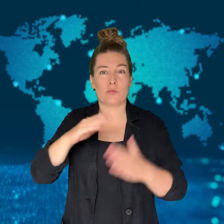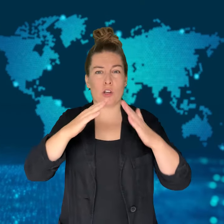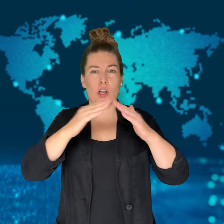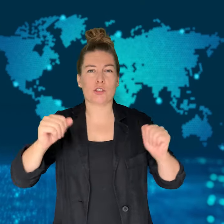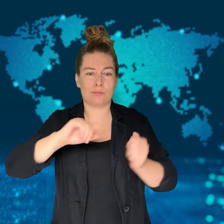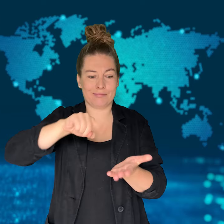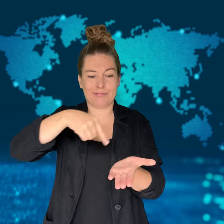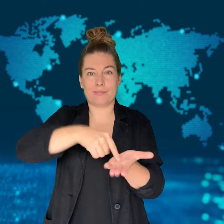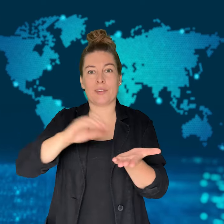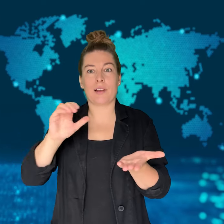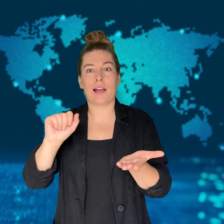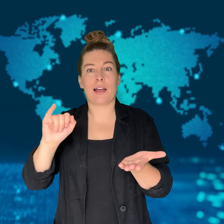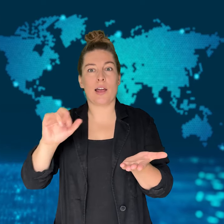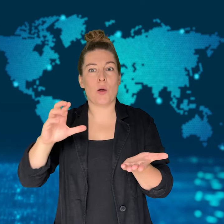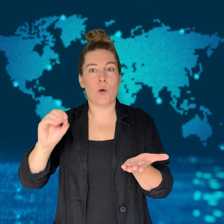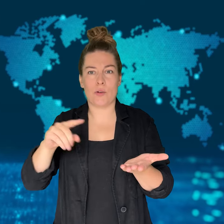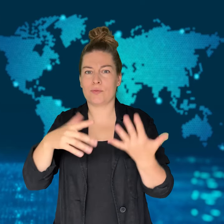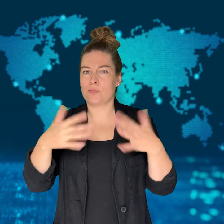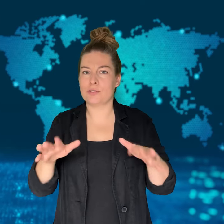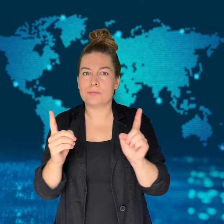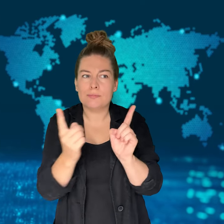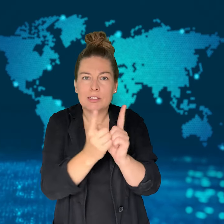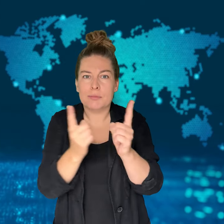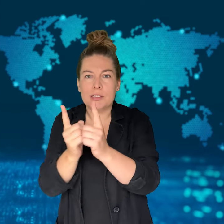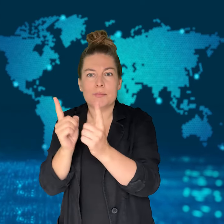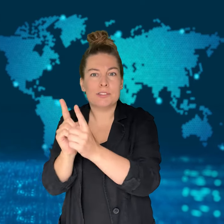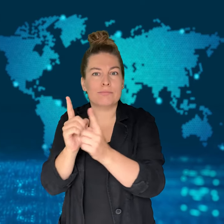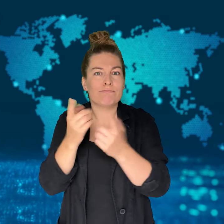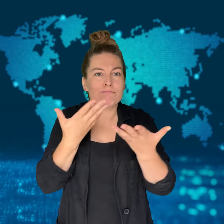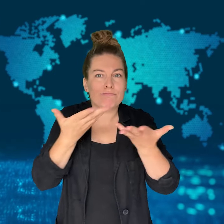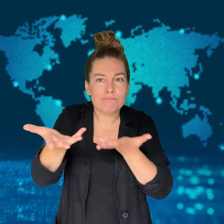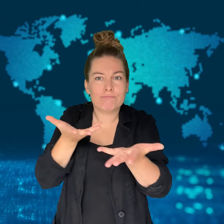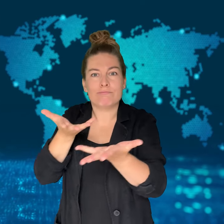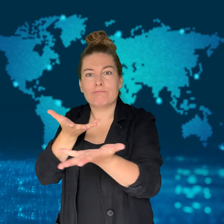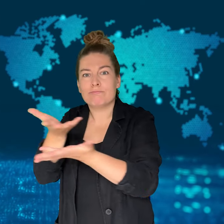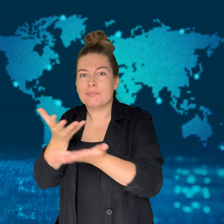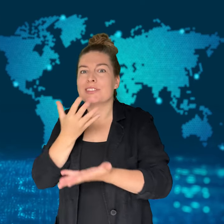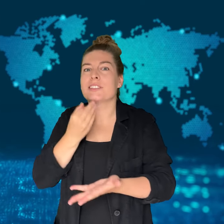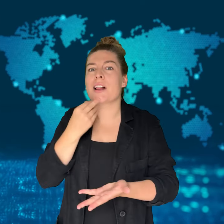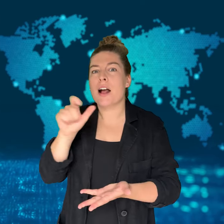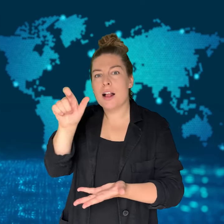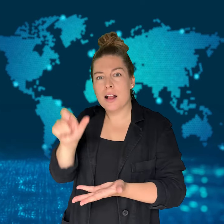the agreement to take place.